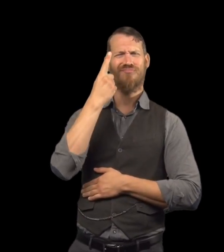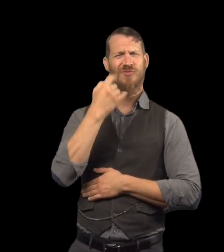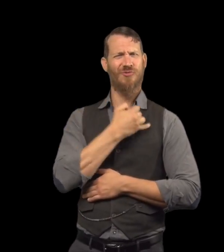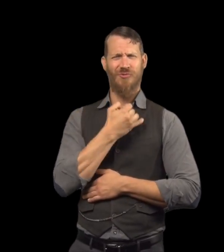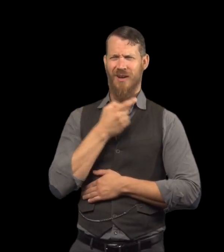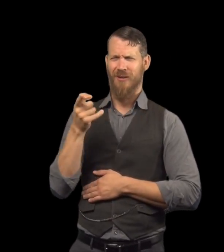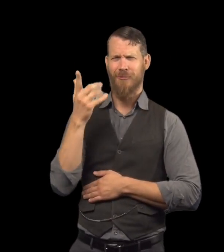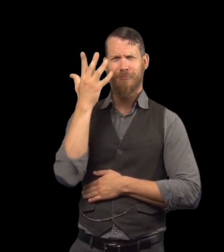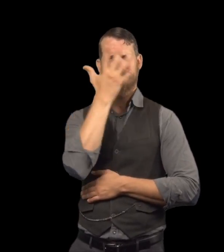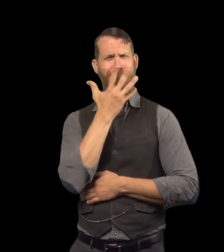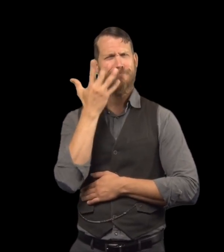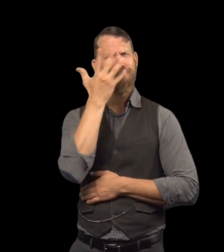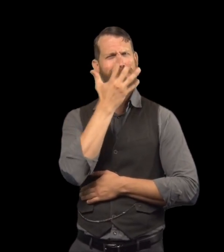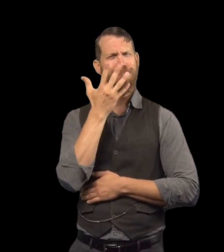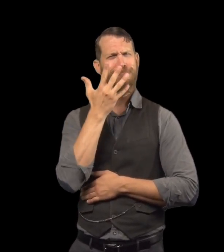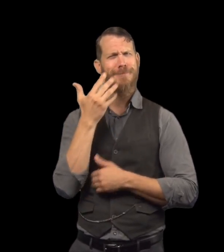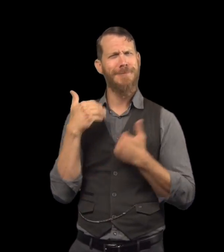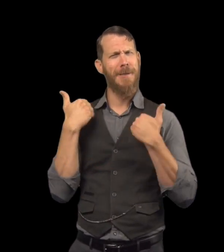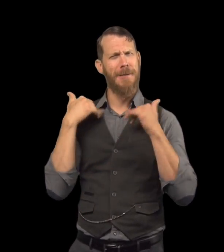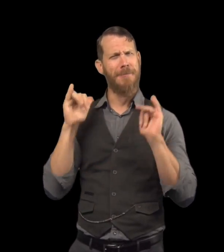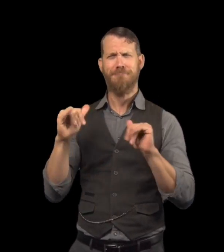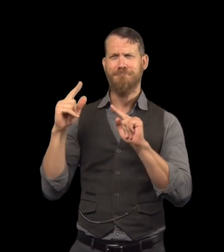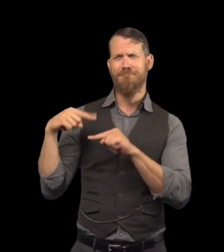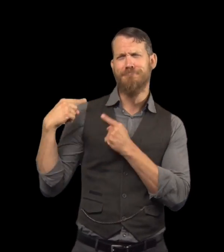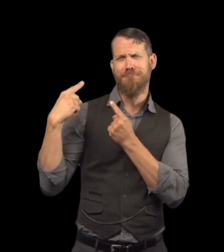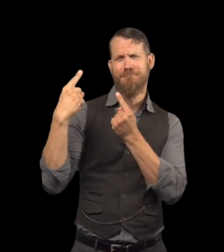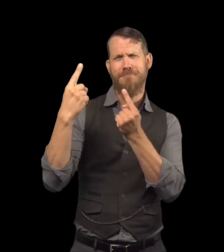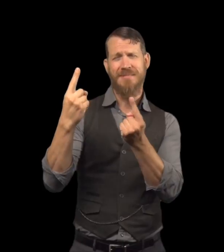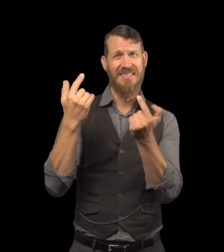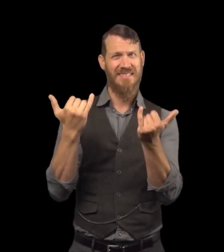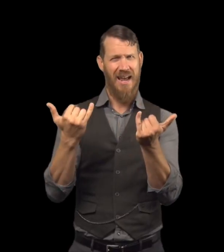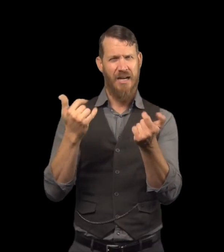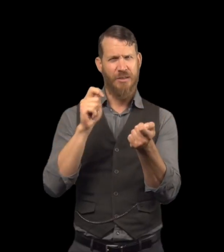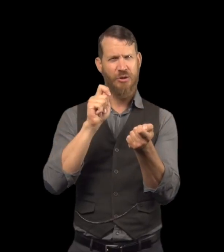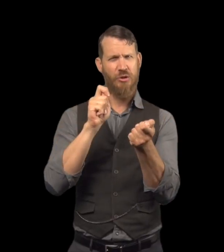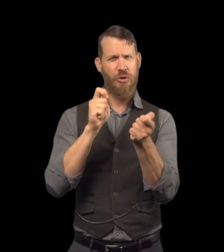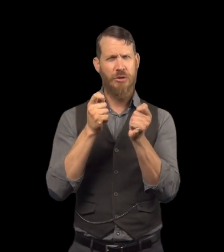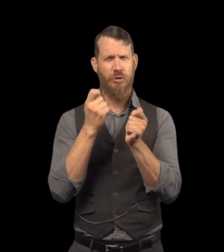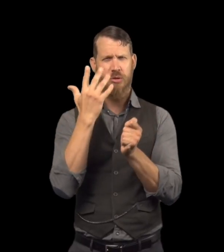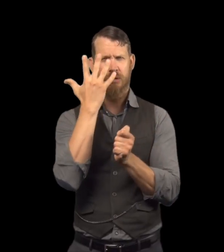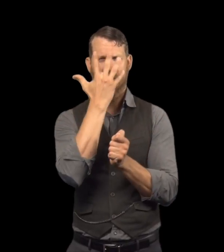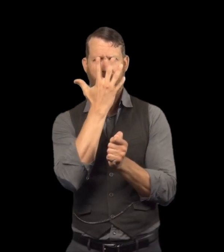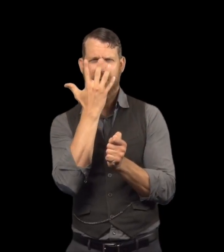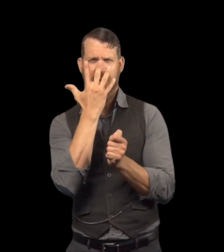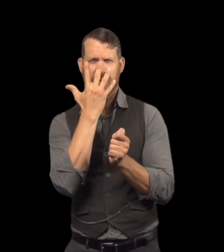Mr. Utterson noticed that Dr Jekyll, who used to have a youthful appearance,